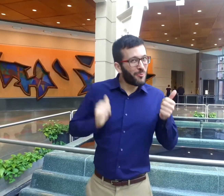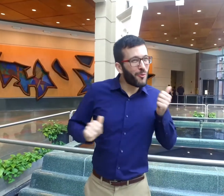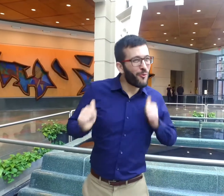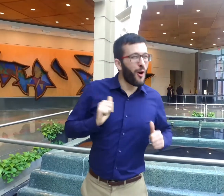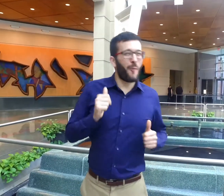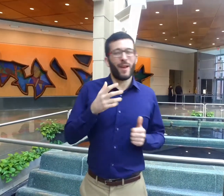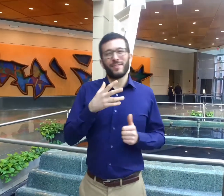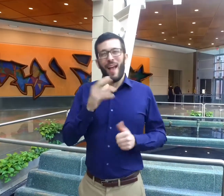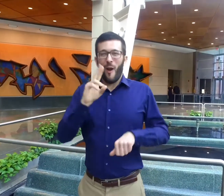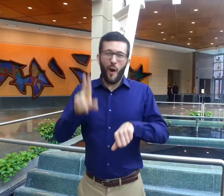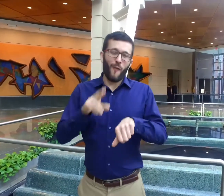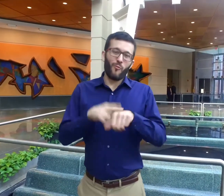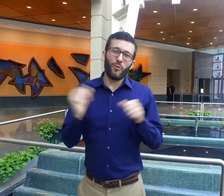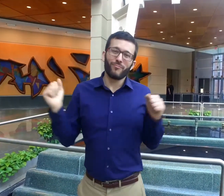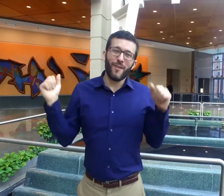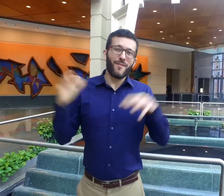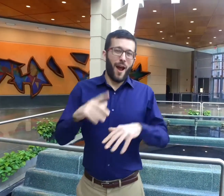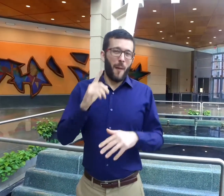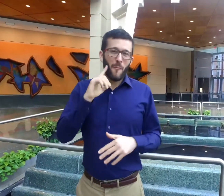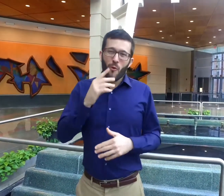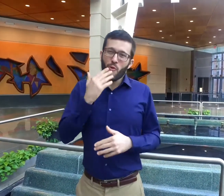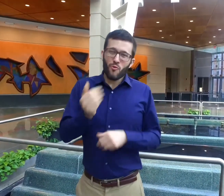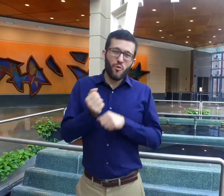and of course, come together for a good cause!